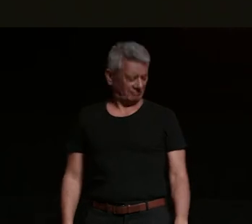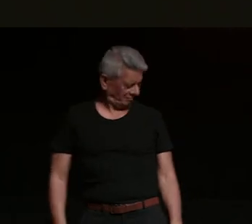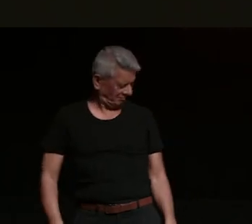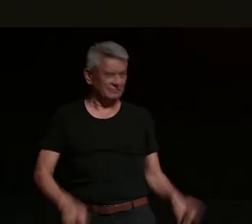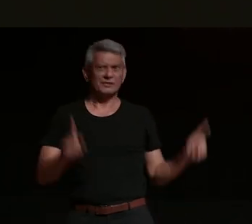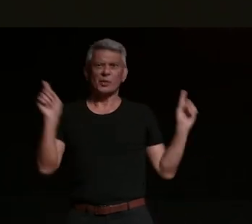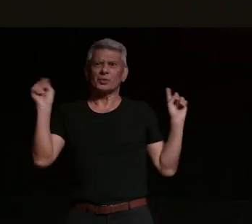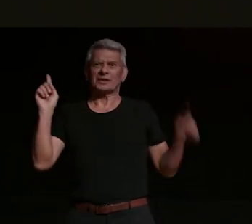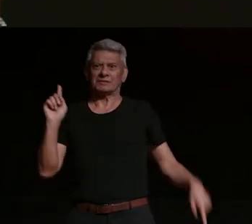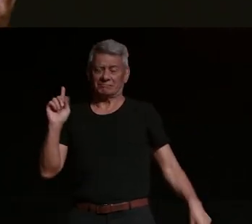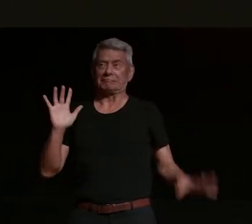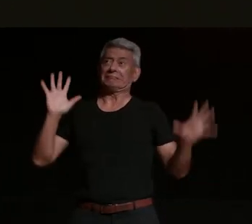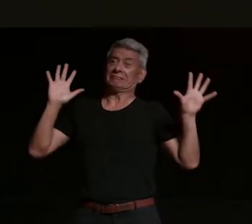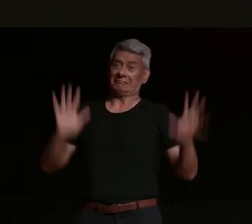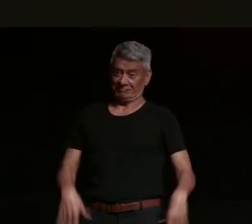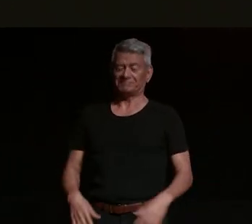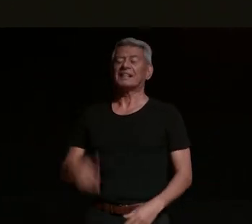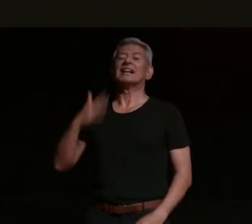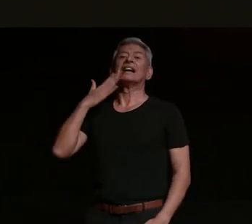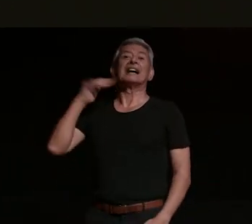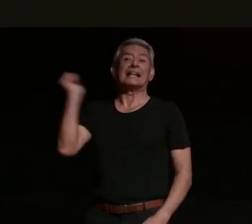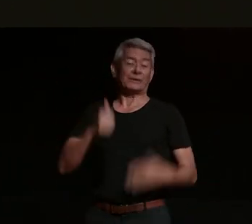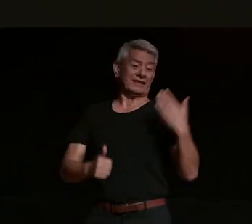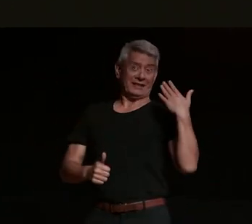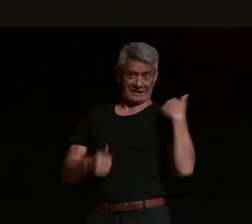but when i went down to mardi gras one year and i did dislocate my knee